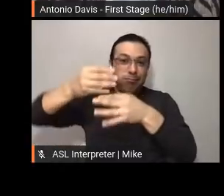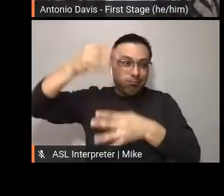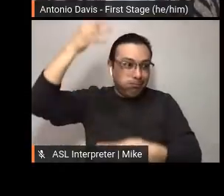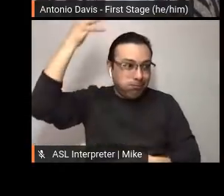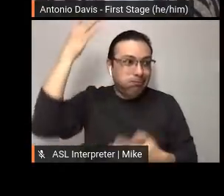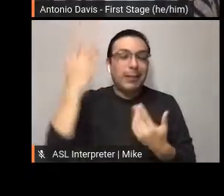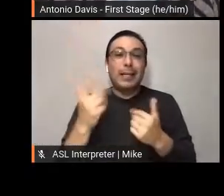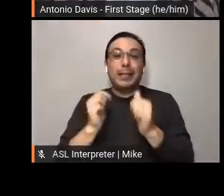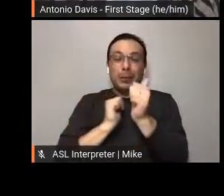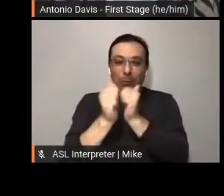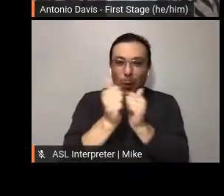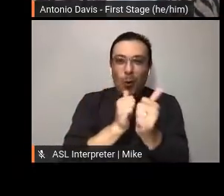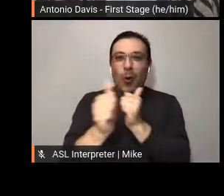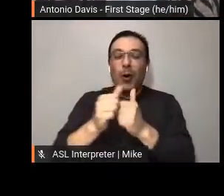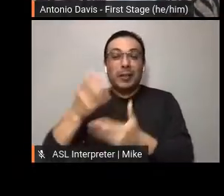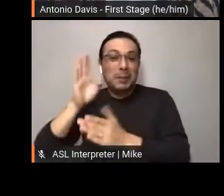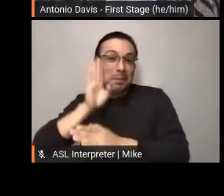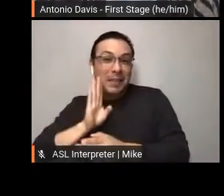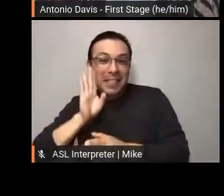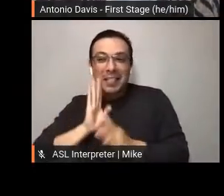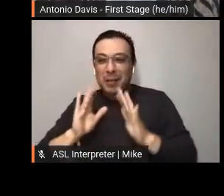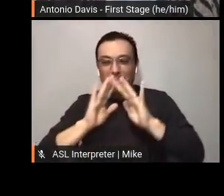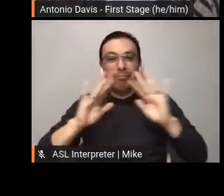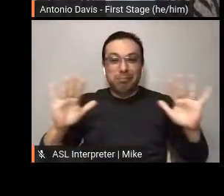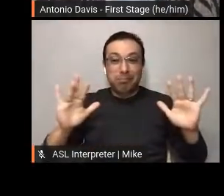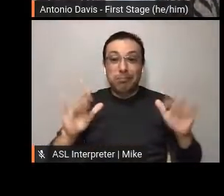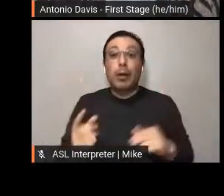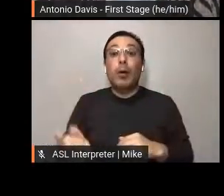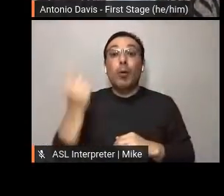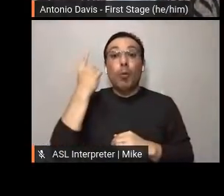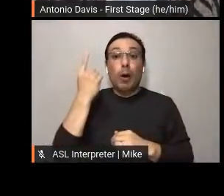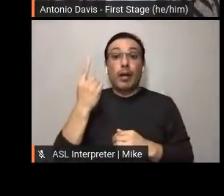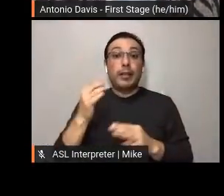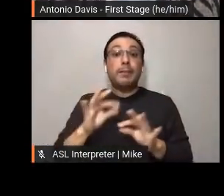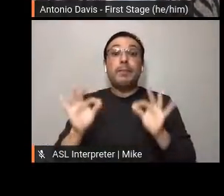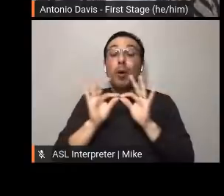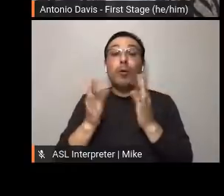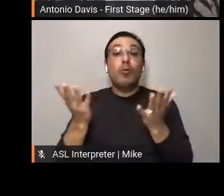One organization that makes up the ecosystem is First Stage, housed in